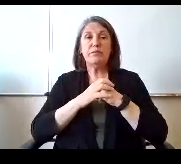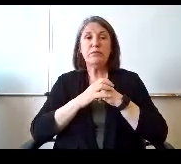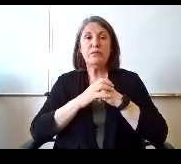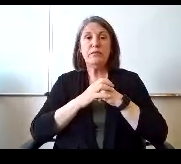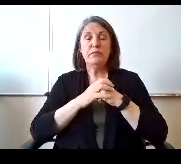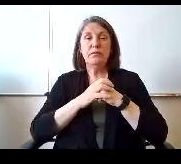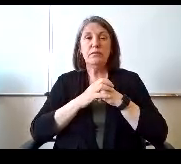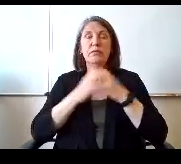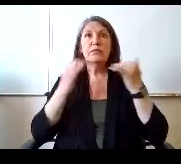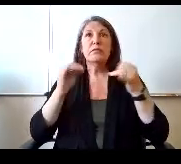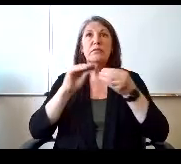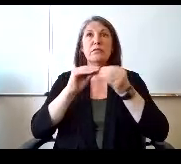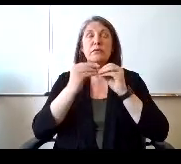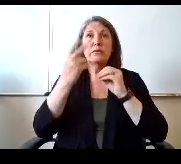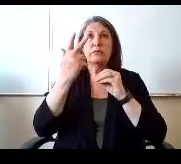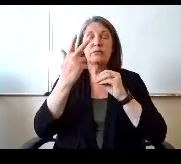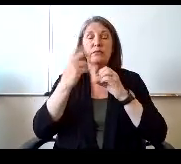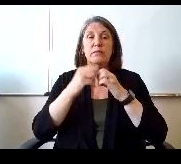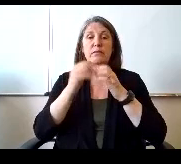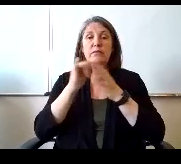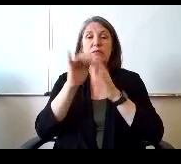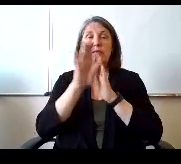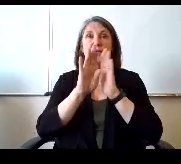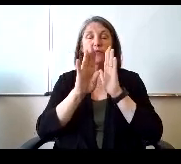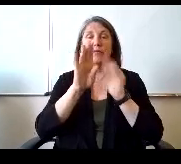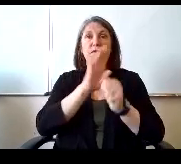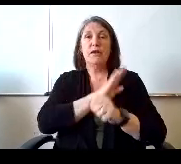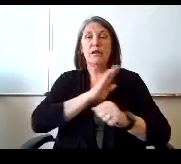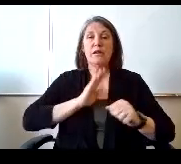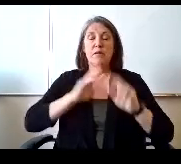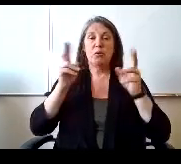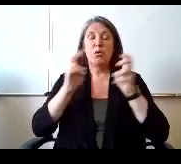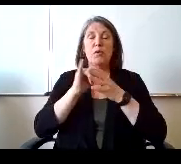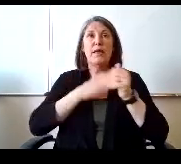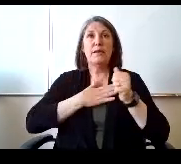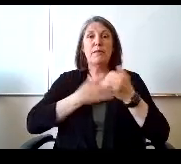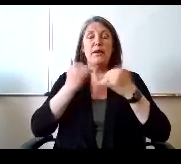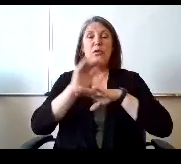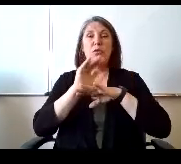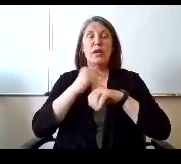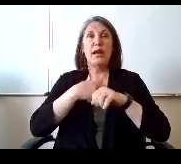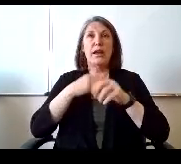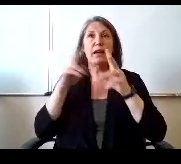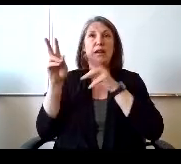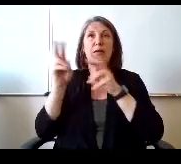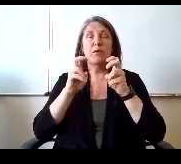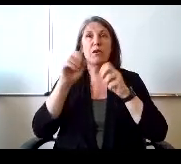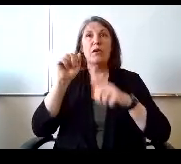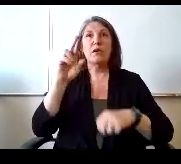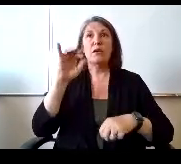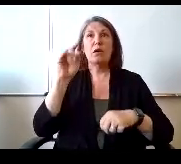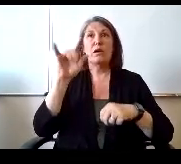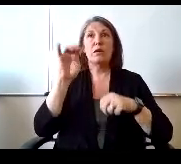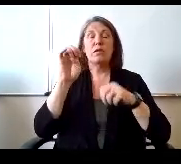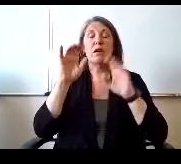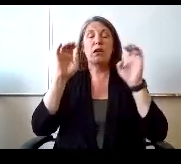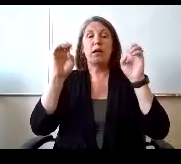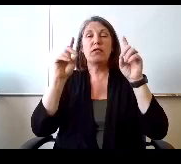agenda item 3 and that's the board quote and that's mine tonight and I am according Aristotle educating the mind without educating the